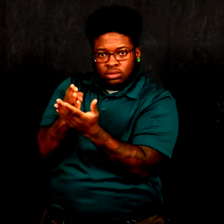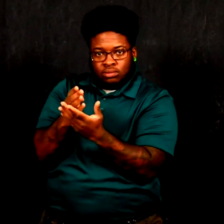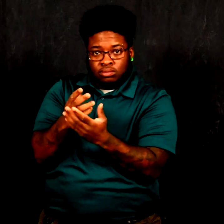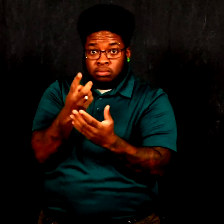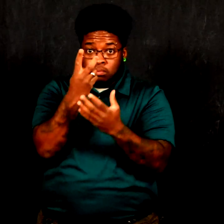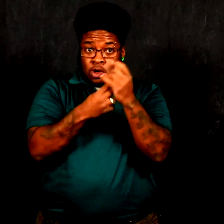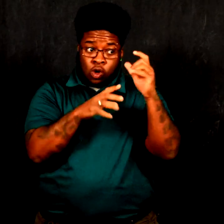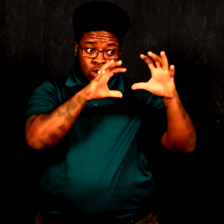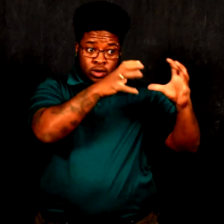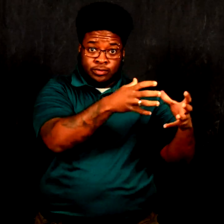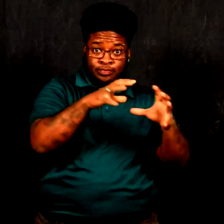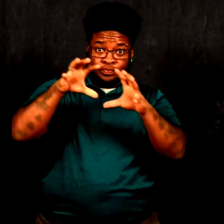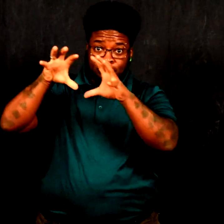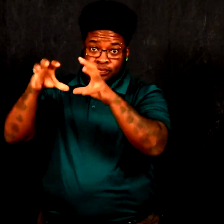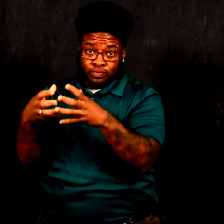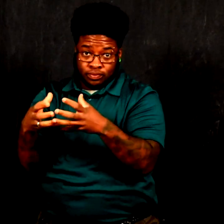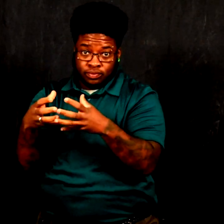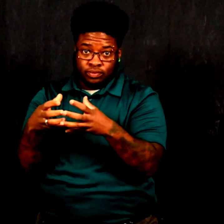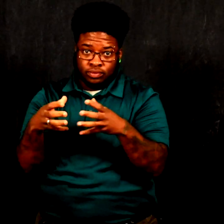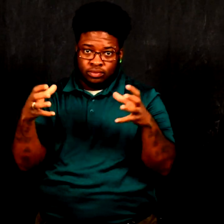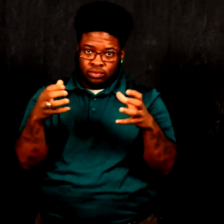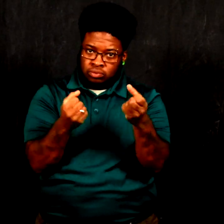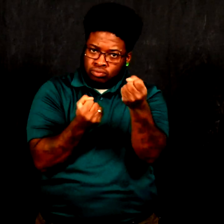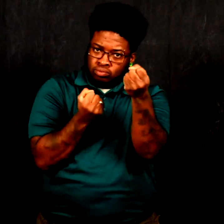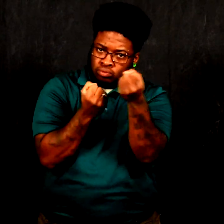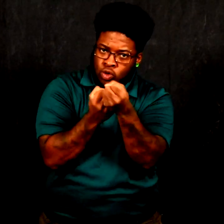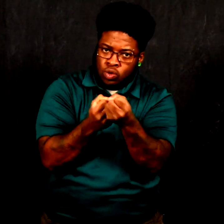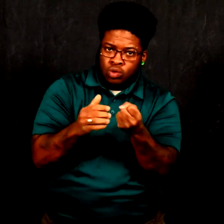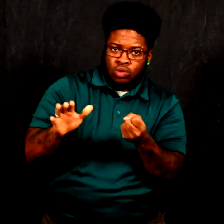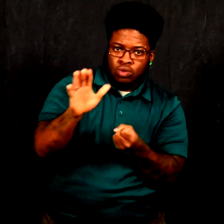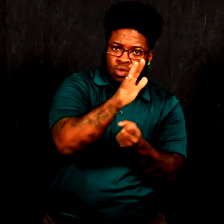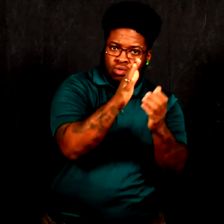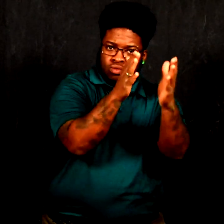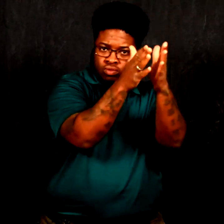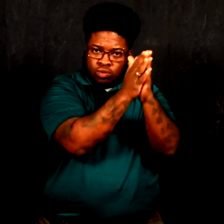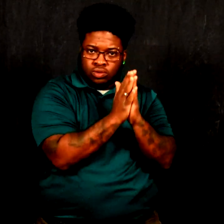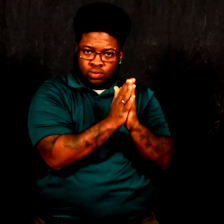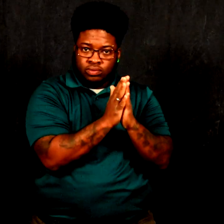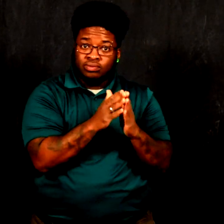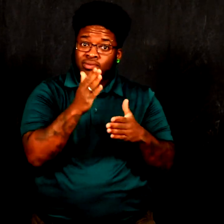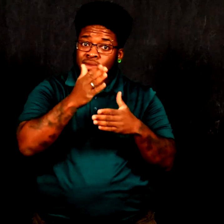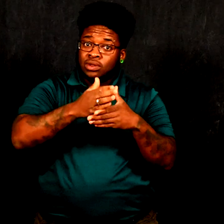both parties were supportive of their requests.